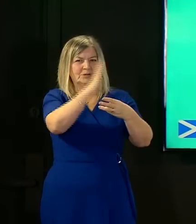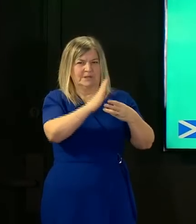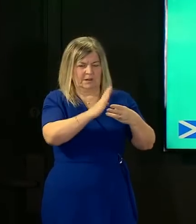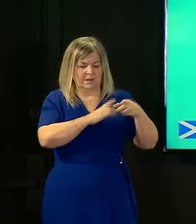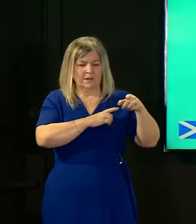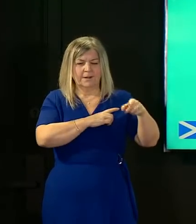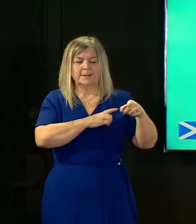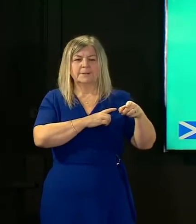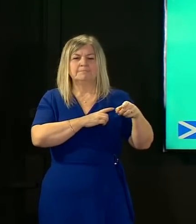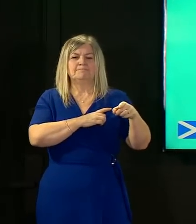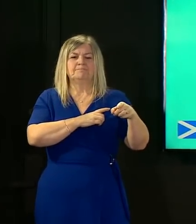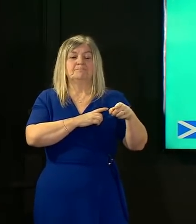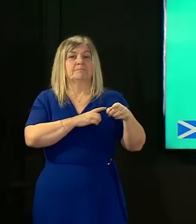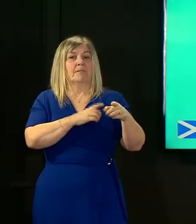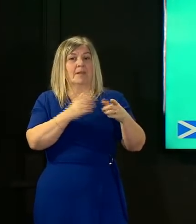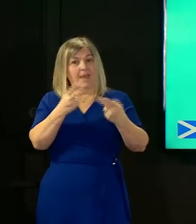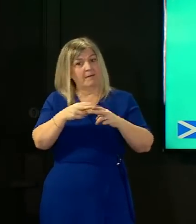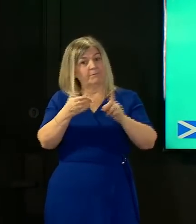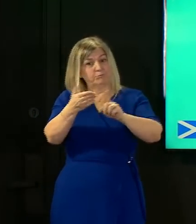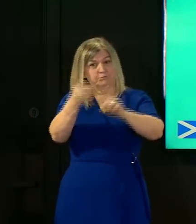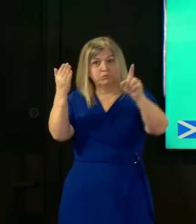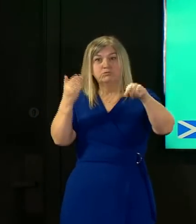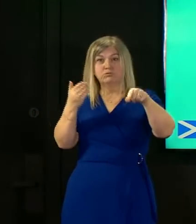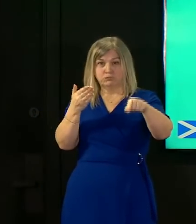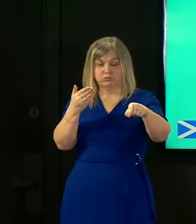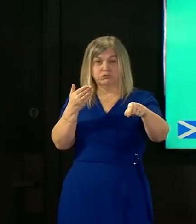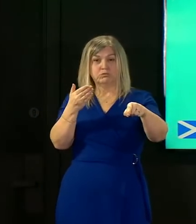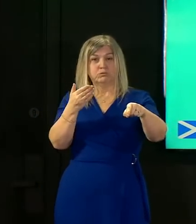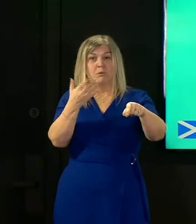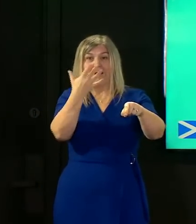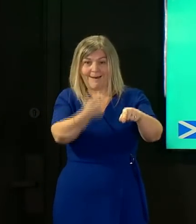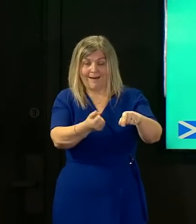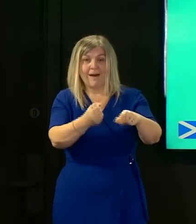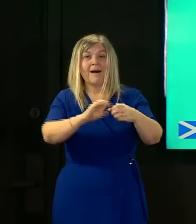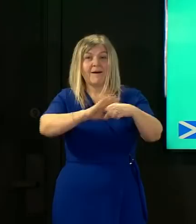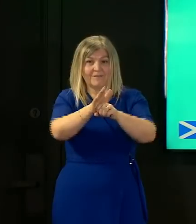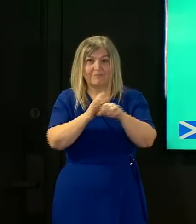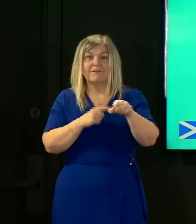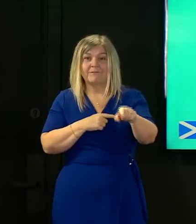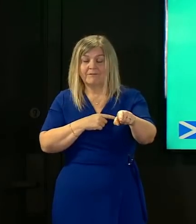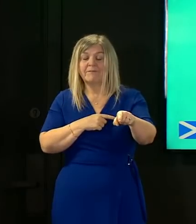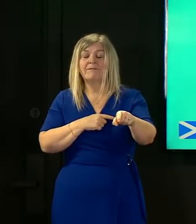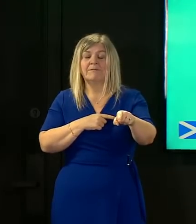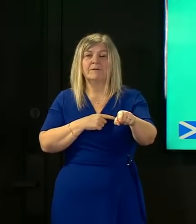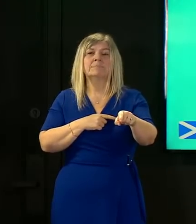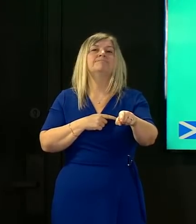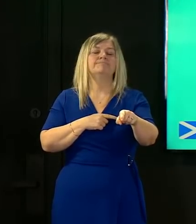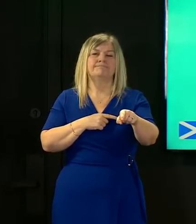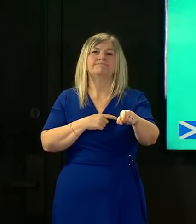samples that are identified as a consequence of those inquiries just now we've got um agreement